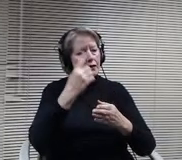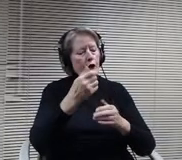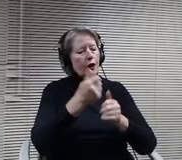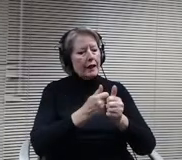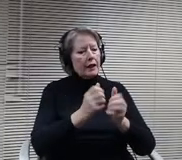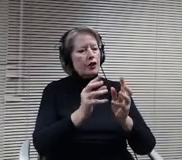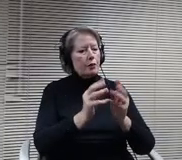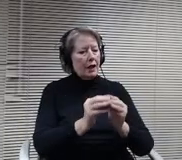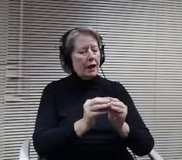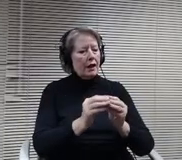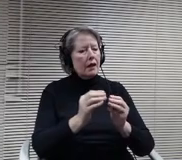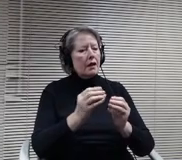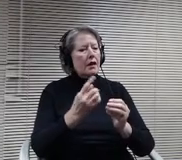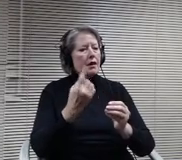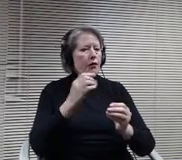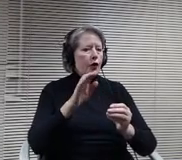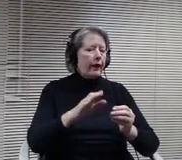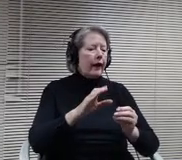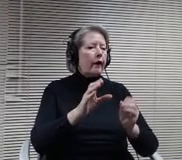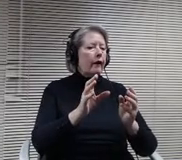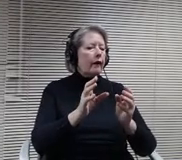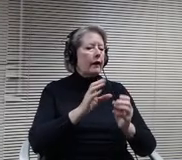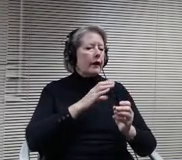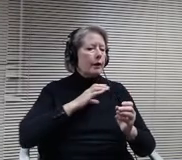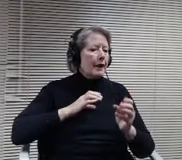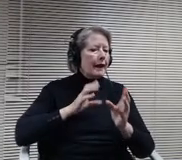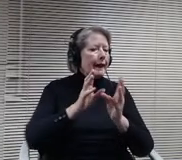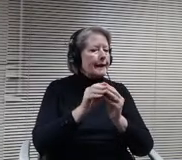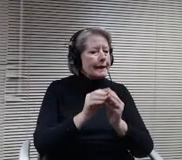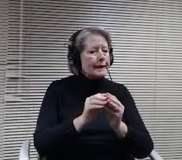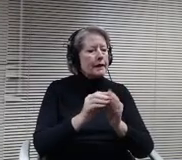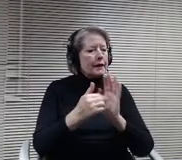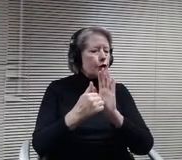Board for up to four Standing committee meetings per month. So